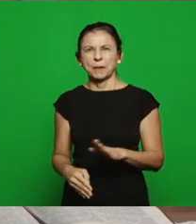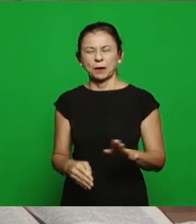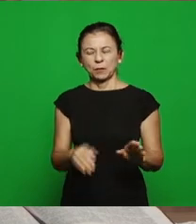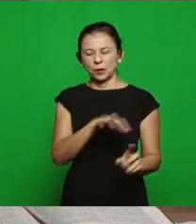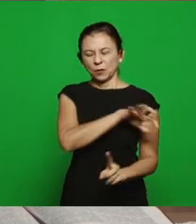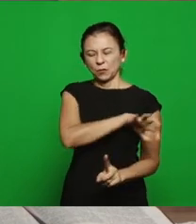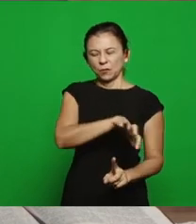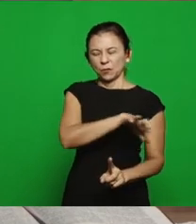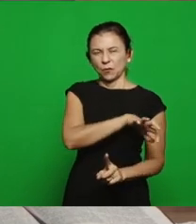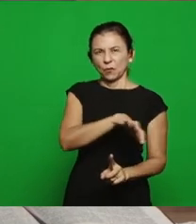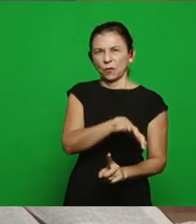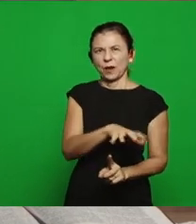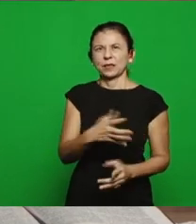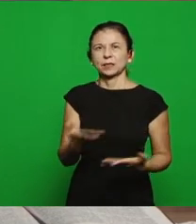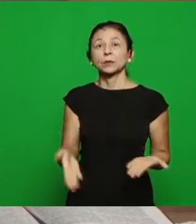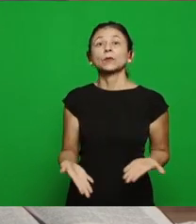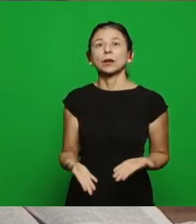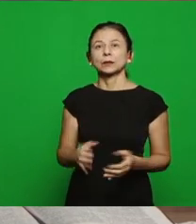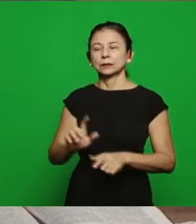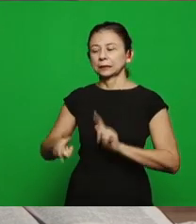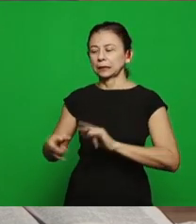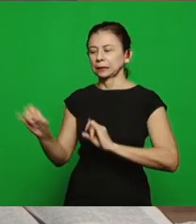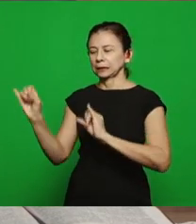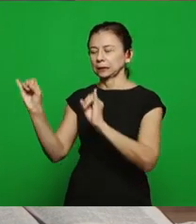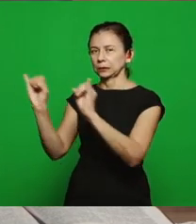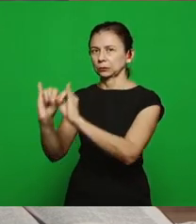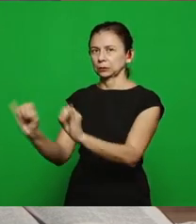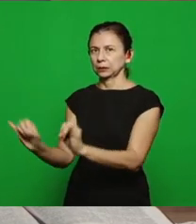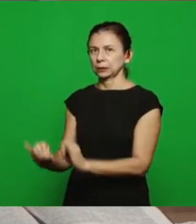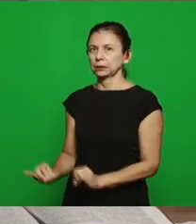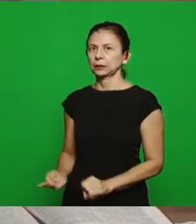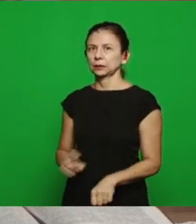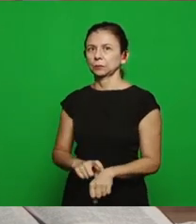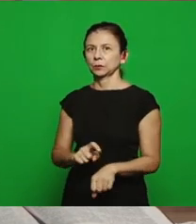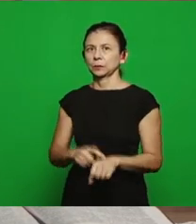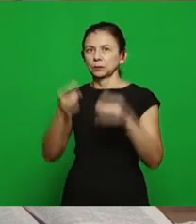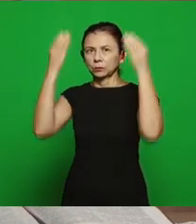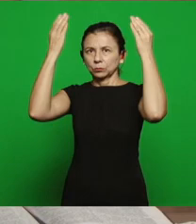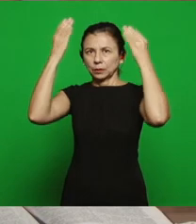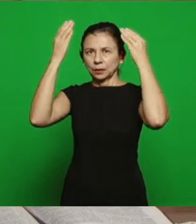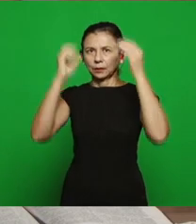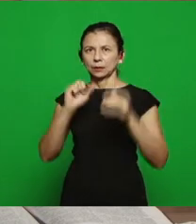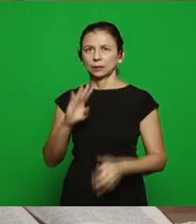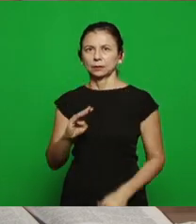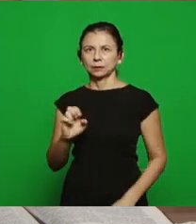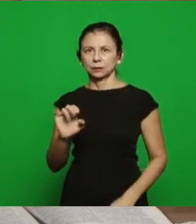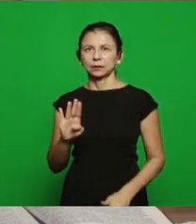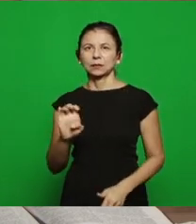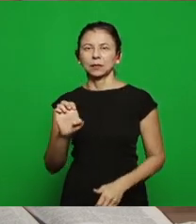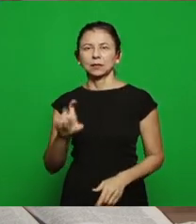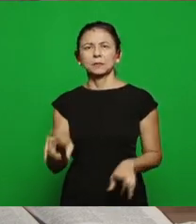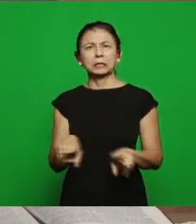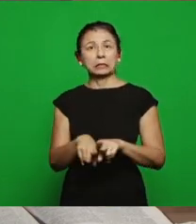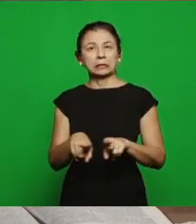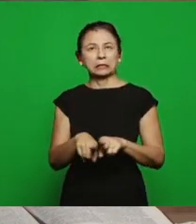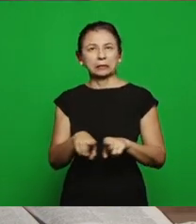idolatry in Israel in the days of King Ahab another evil: the persecution of the prophets